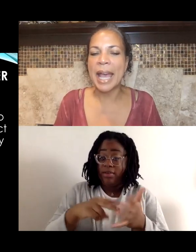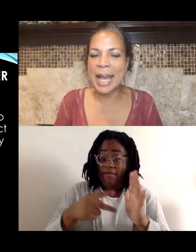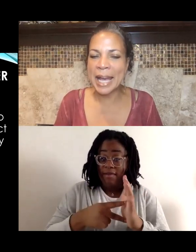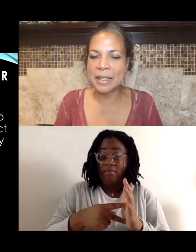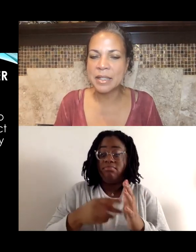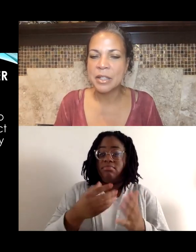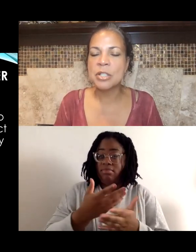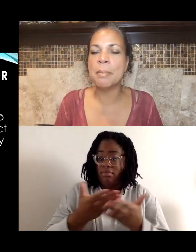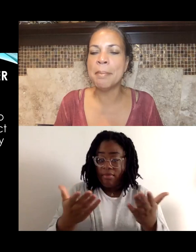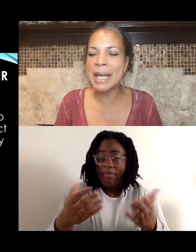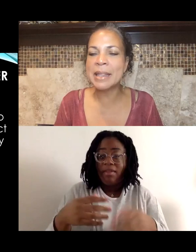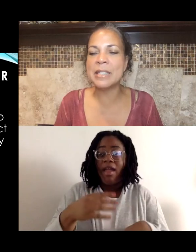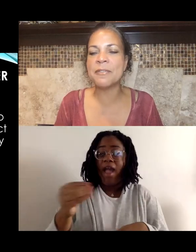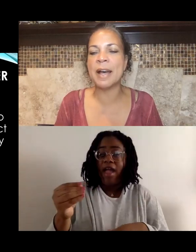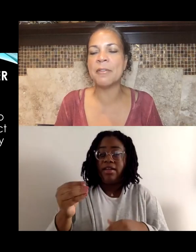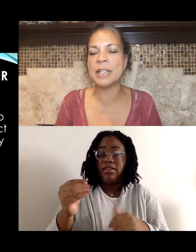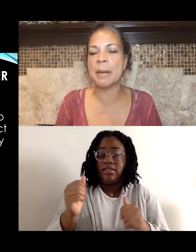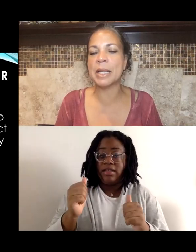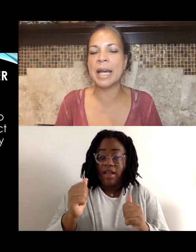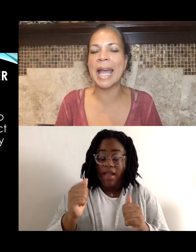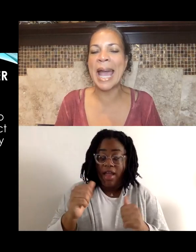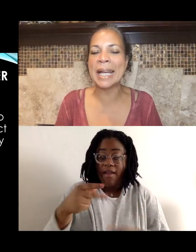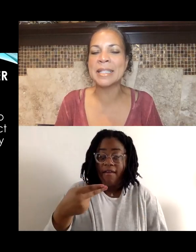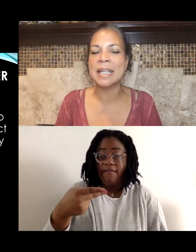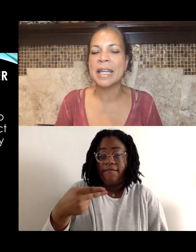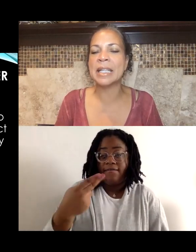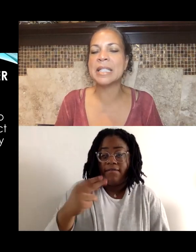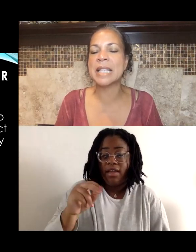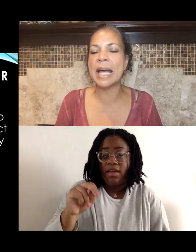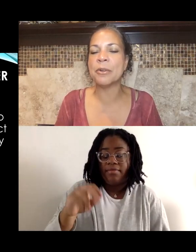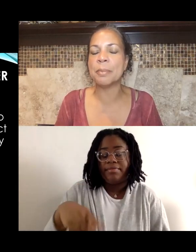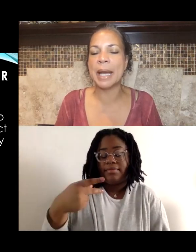and to make these phenomena act in a desired manner."